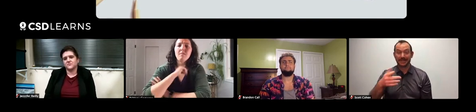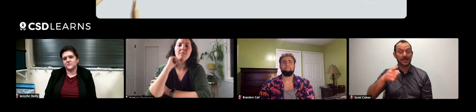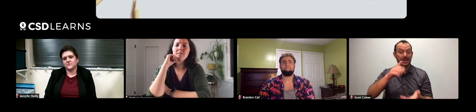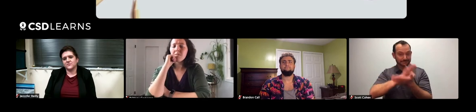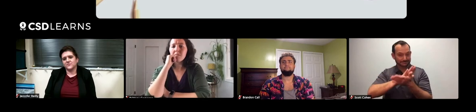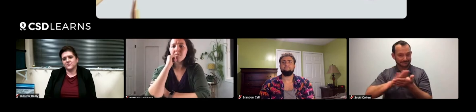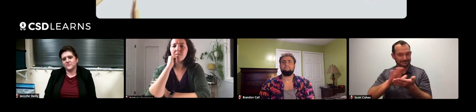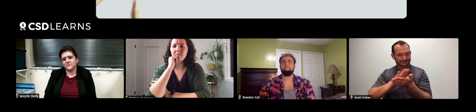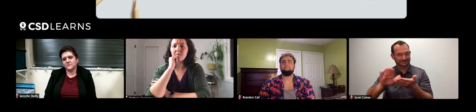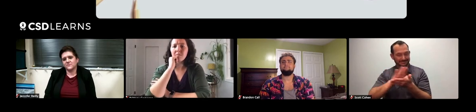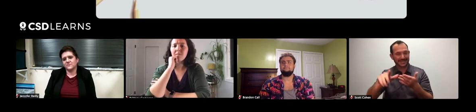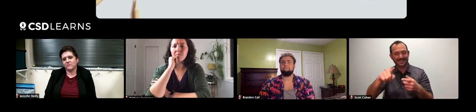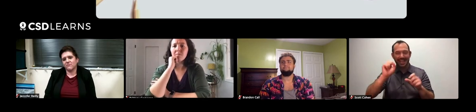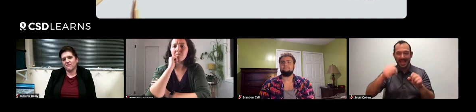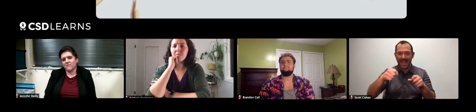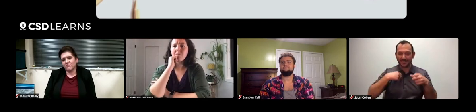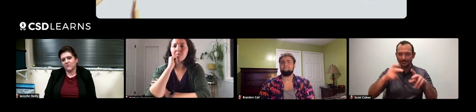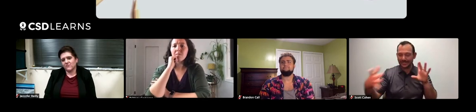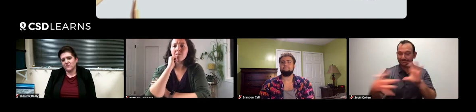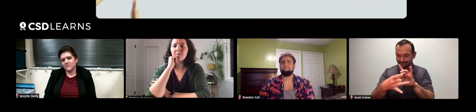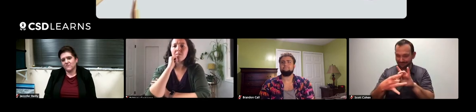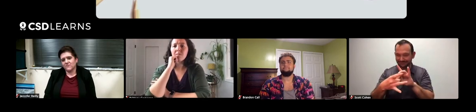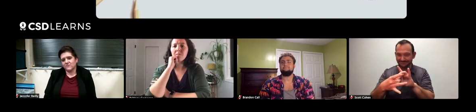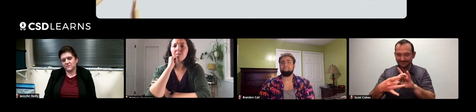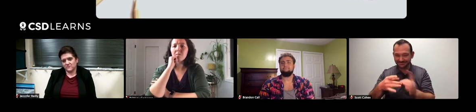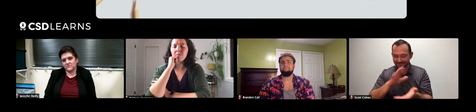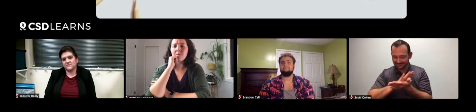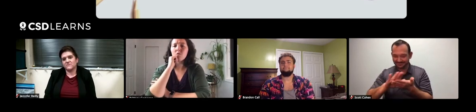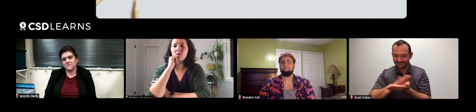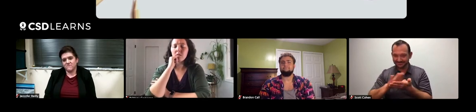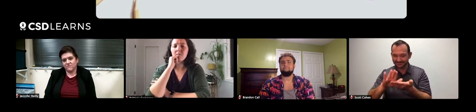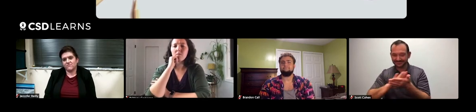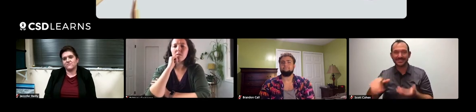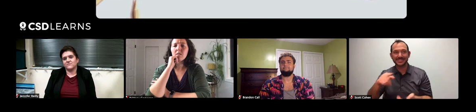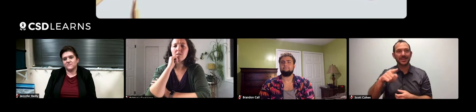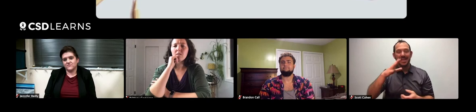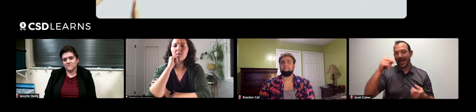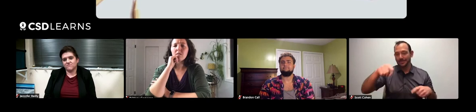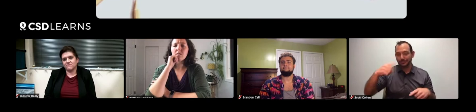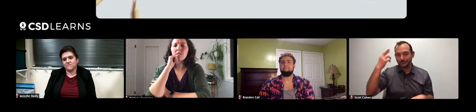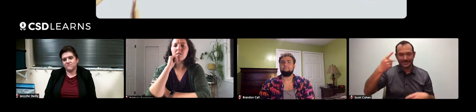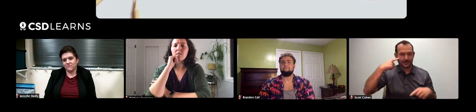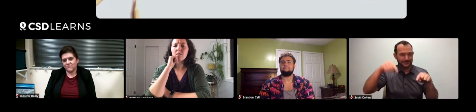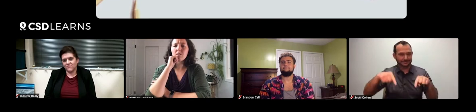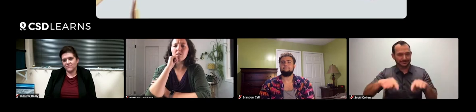That's true, it's nice to have that opportunity to connect, Jennifer. That's one of the reasons